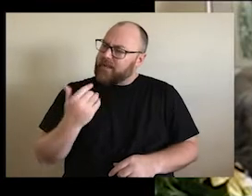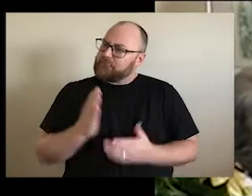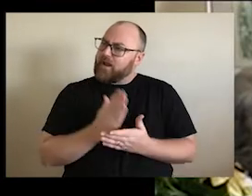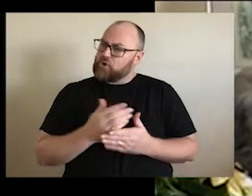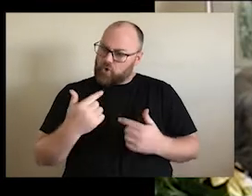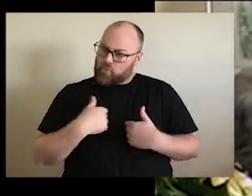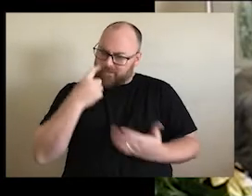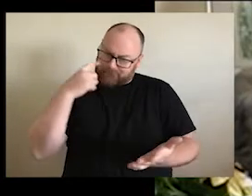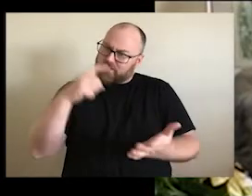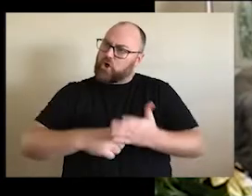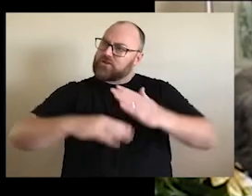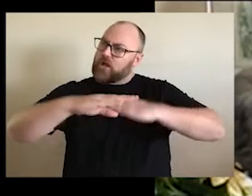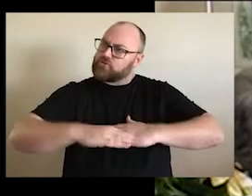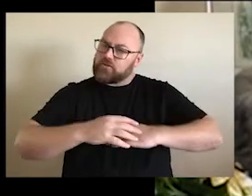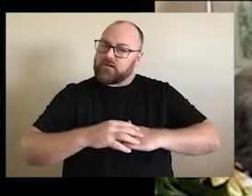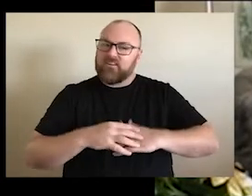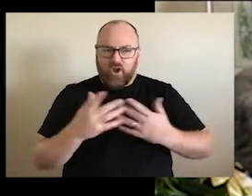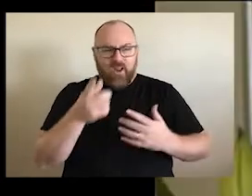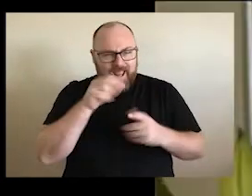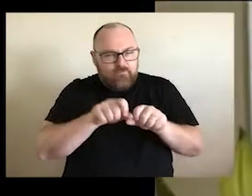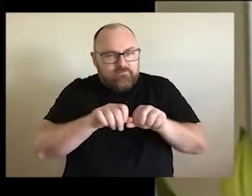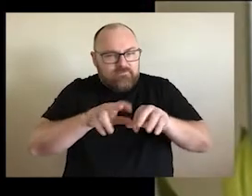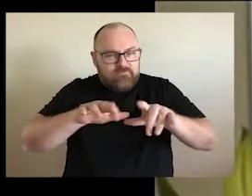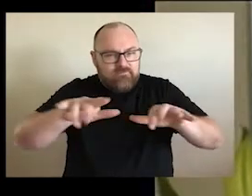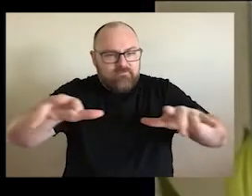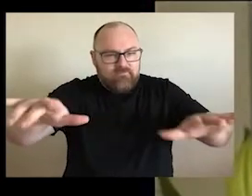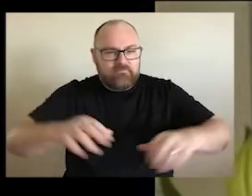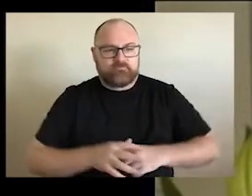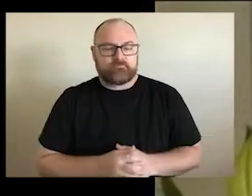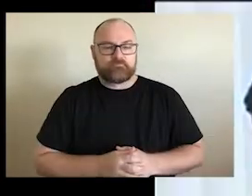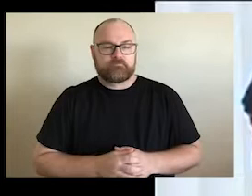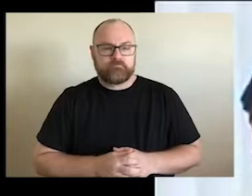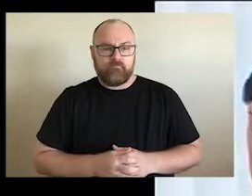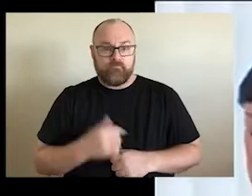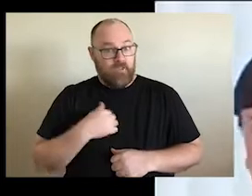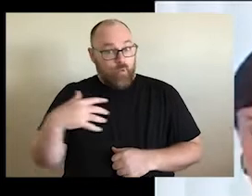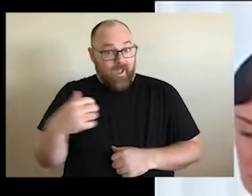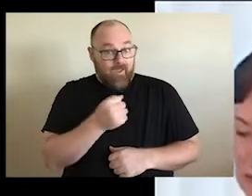assembly that we just acknowledge country? You don't have to be the chancellor of the University. I've just